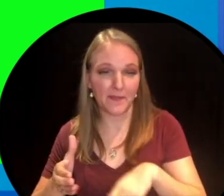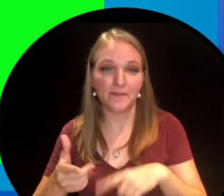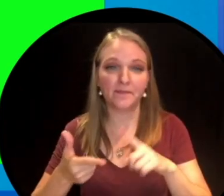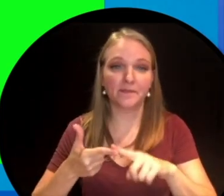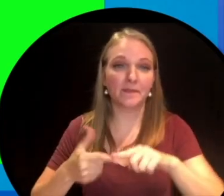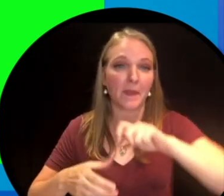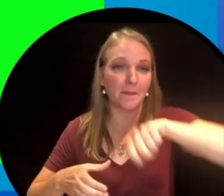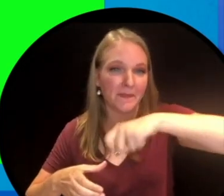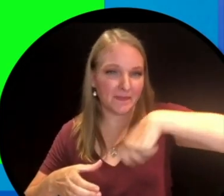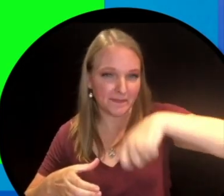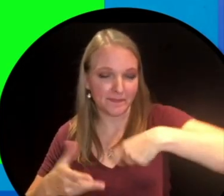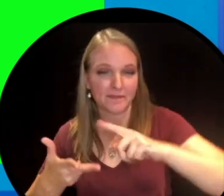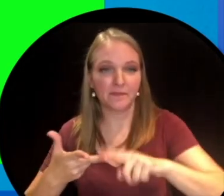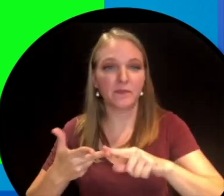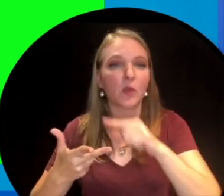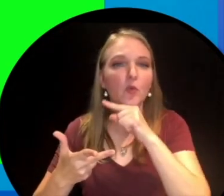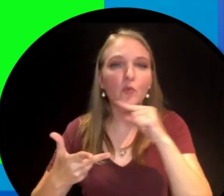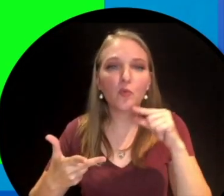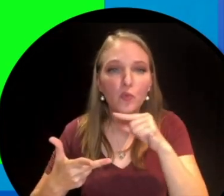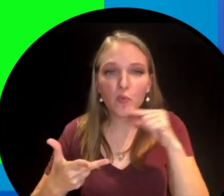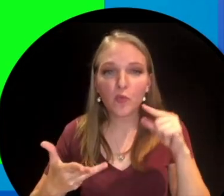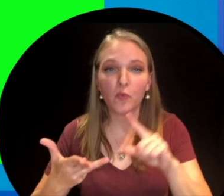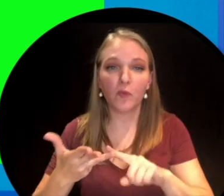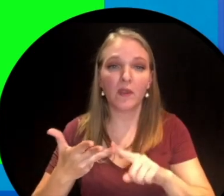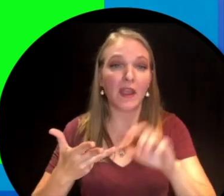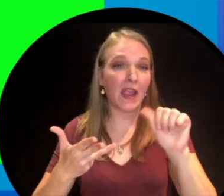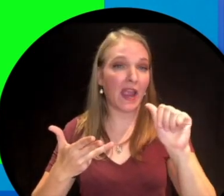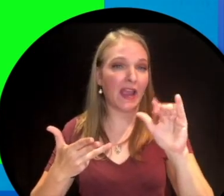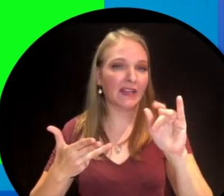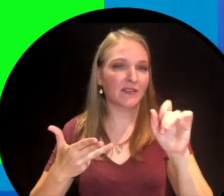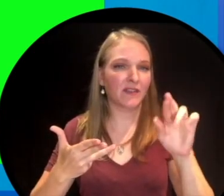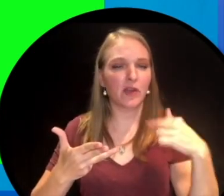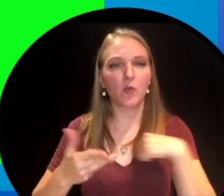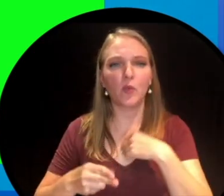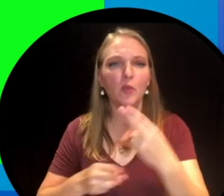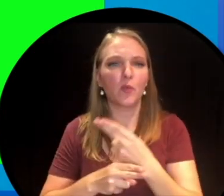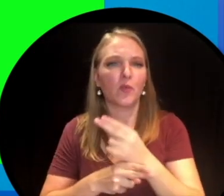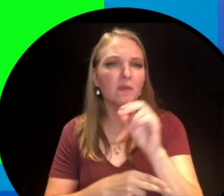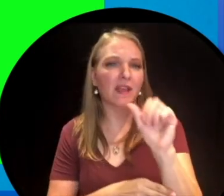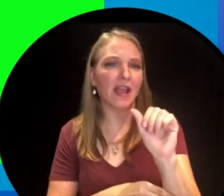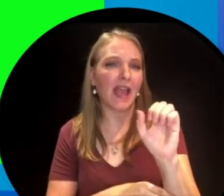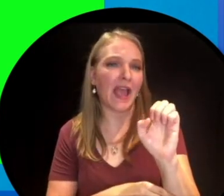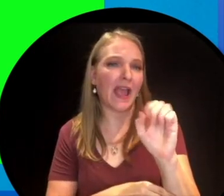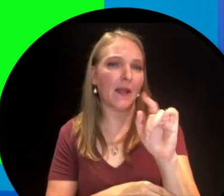glue. We used elmer's activator. We also used elmer's and any add-ins you may want to add.